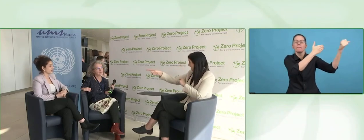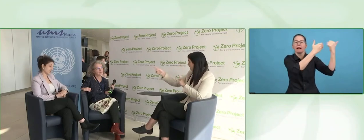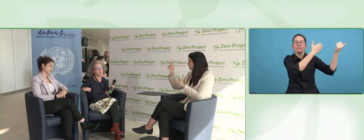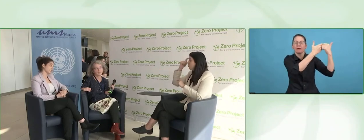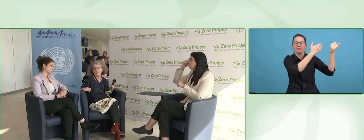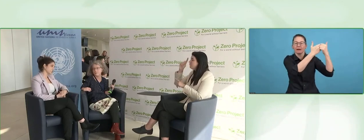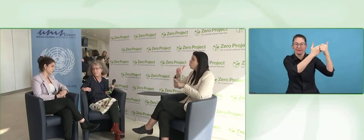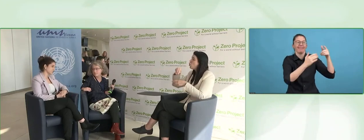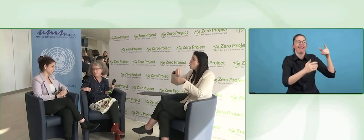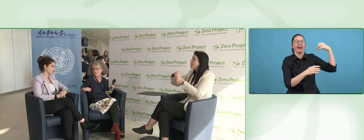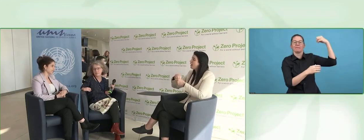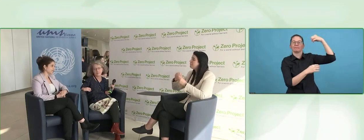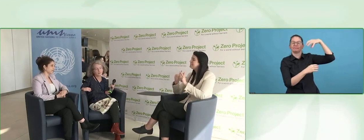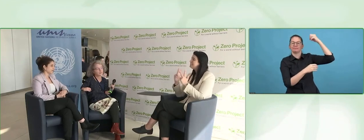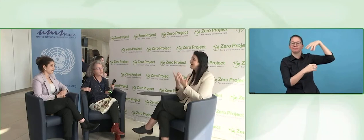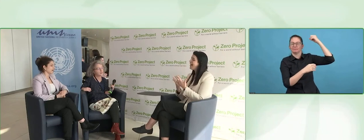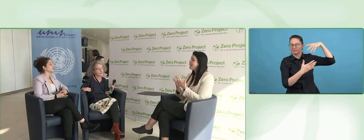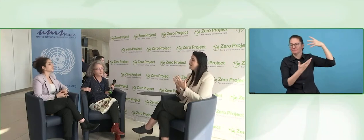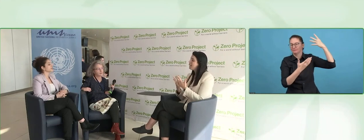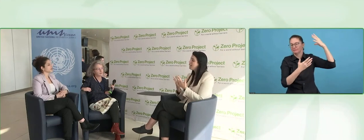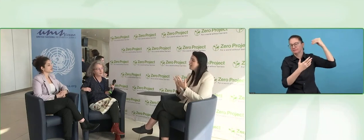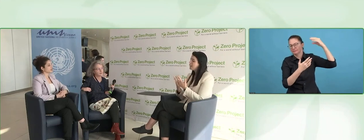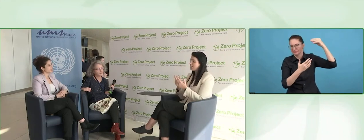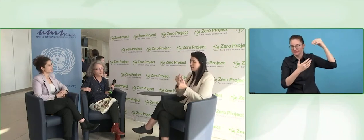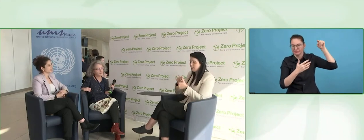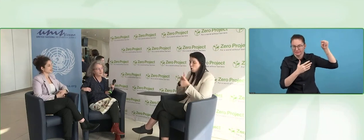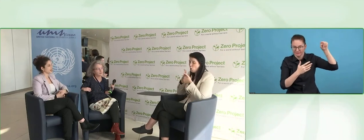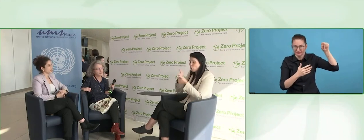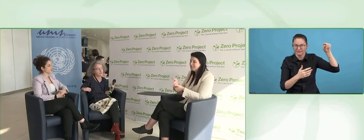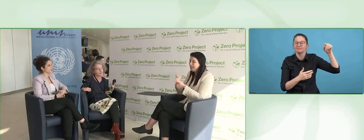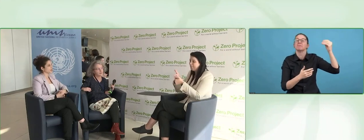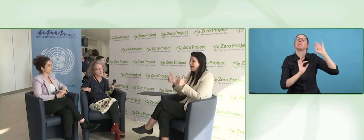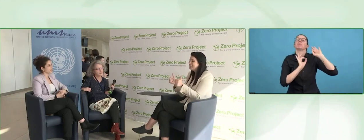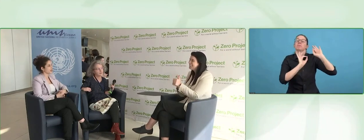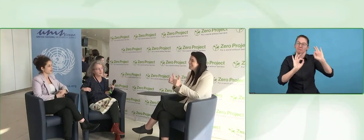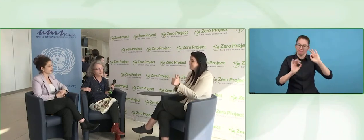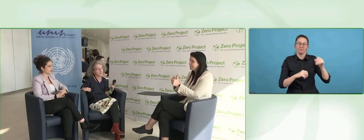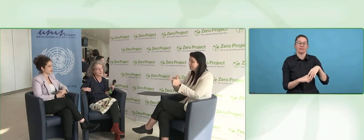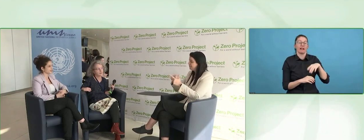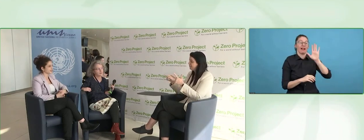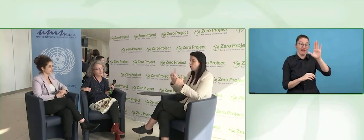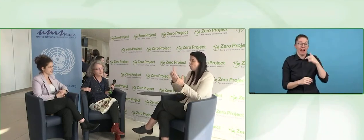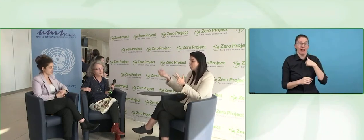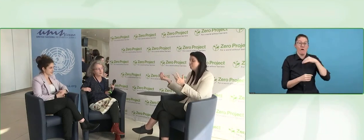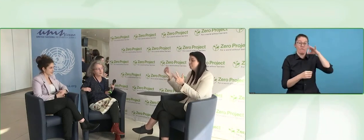And the interpreter, every member in the Knesset gets three assistants.